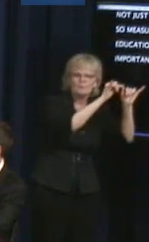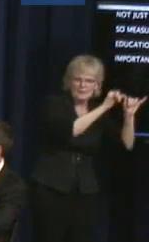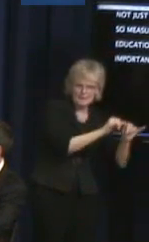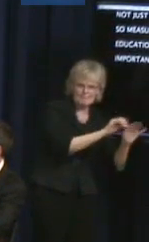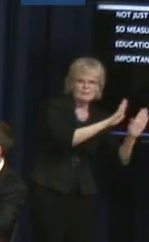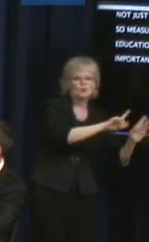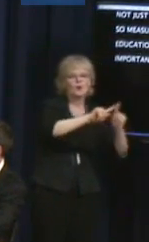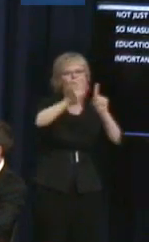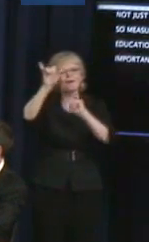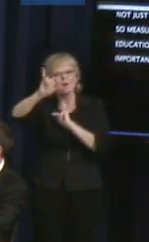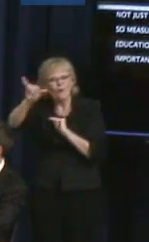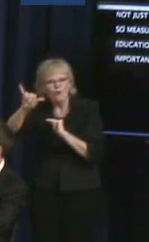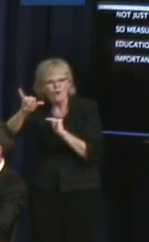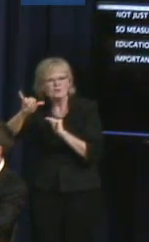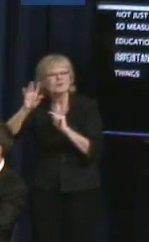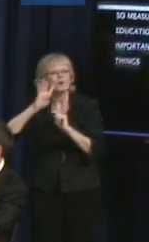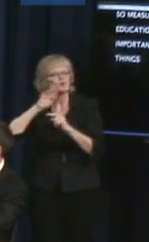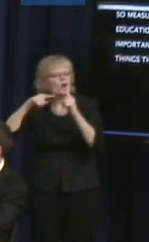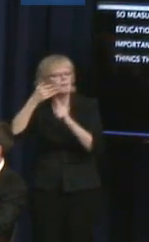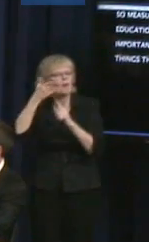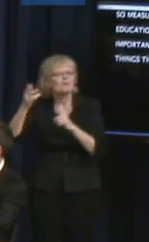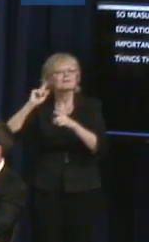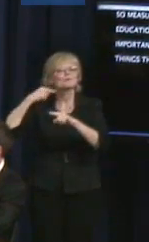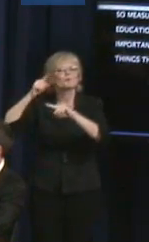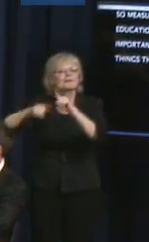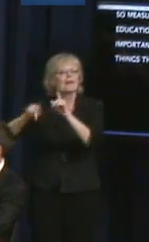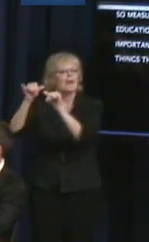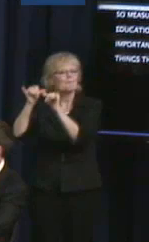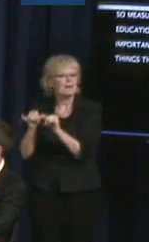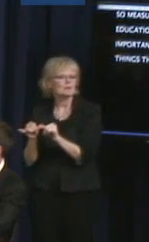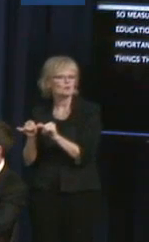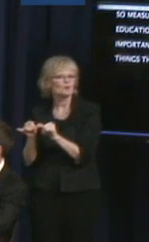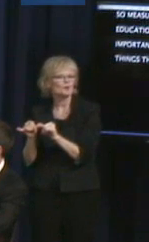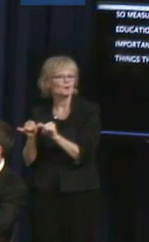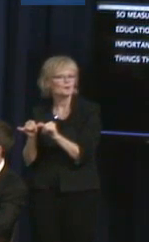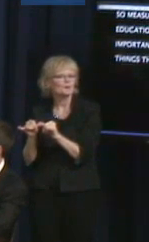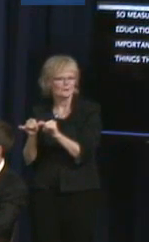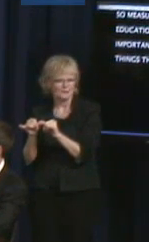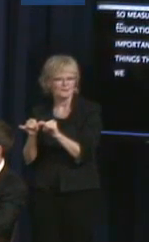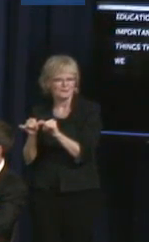things that are not as measurable, and are not -- we can't really put our finger on and say, "Okay,